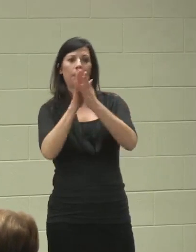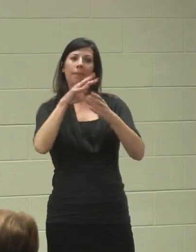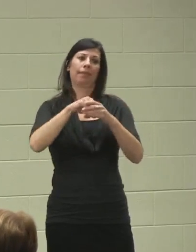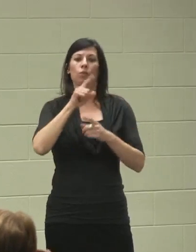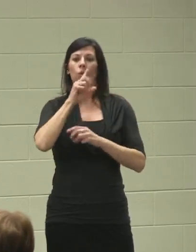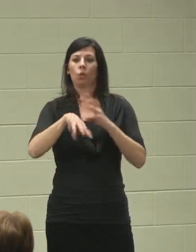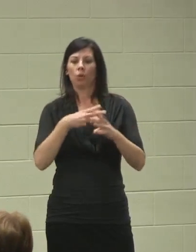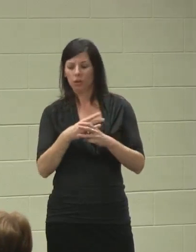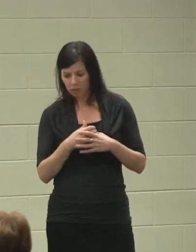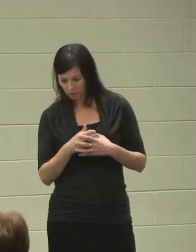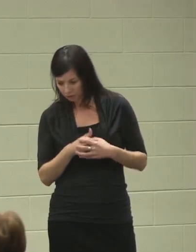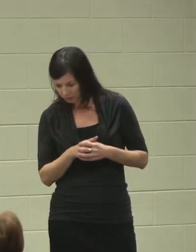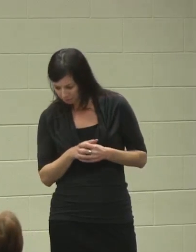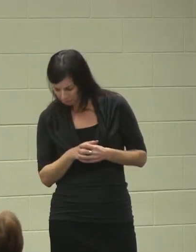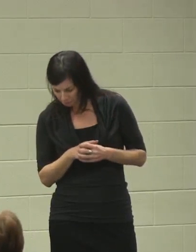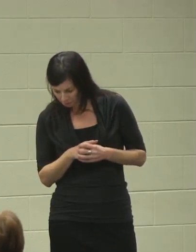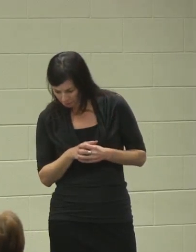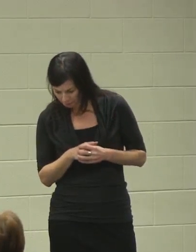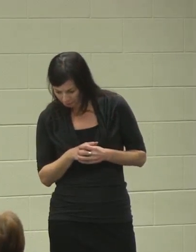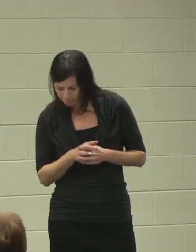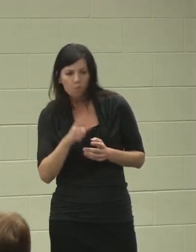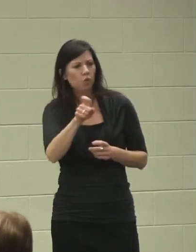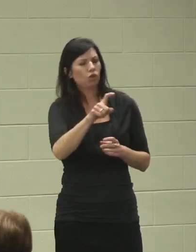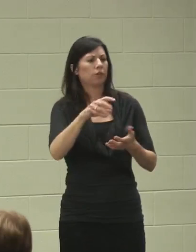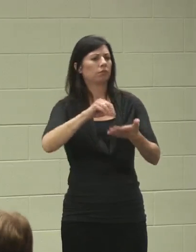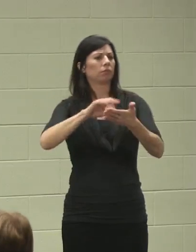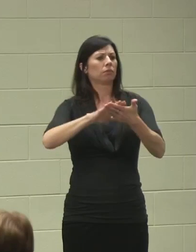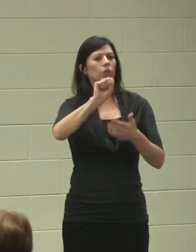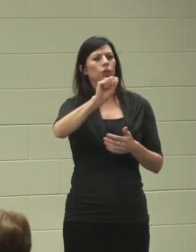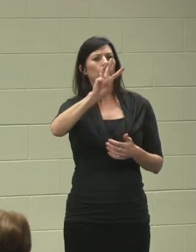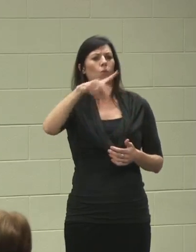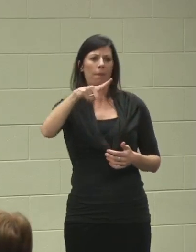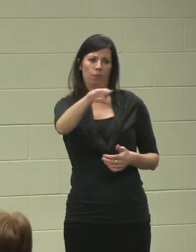"Try to get into that SWAP to learn a skill."